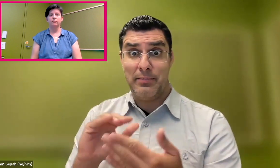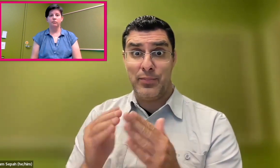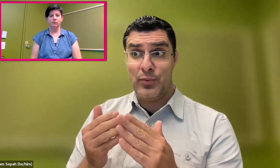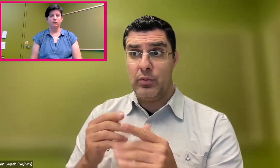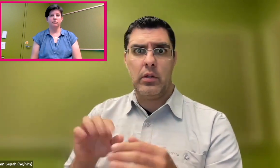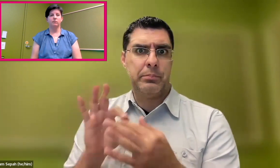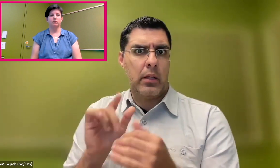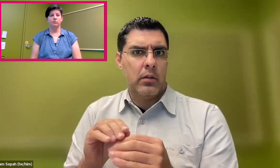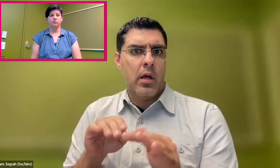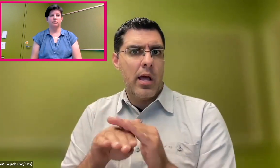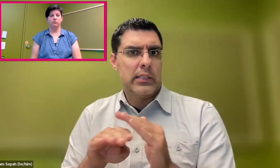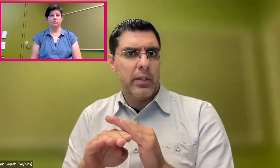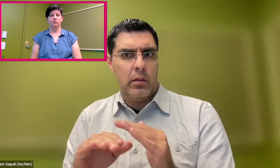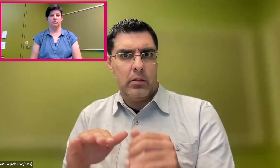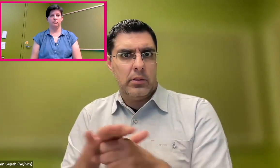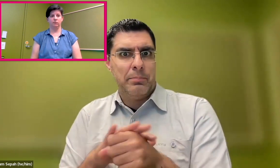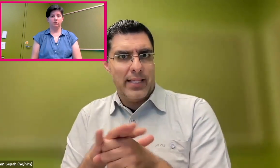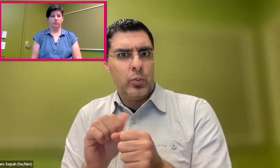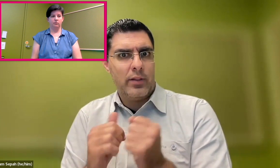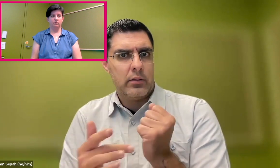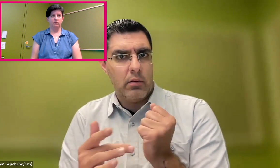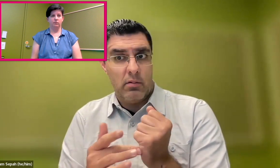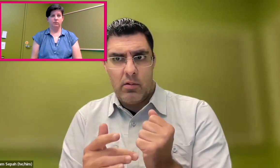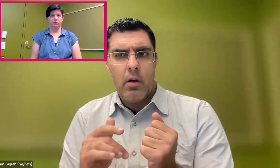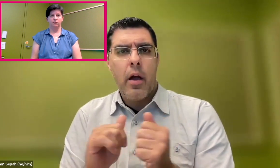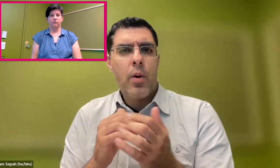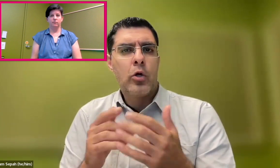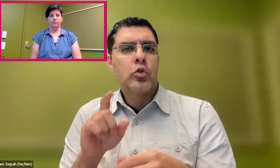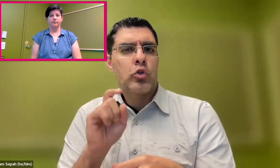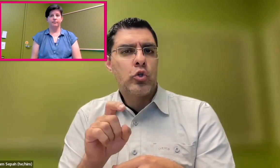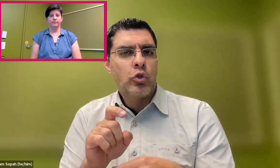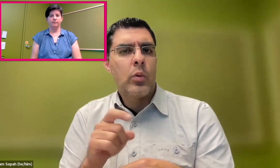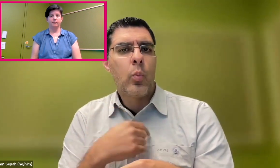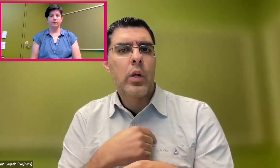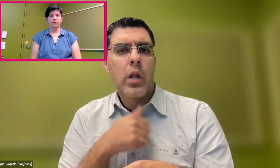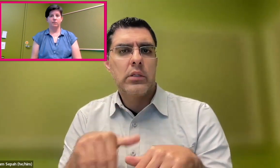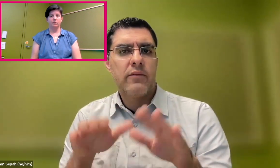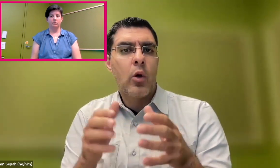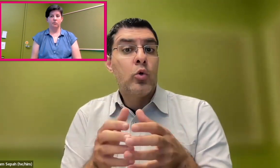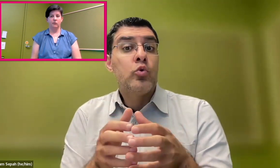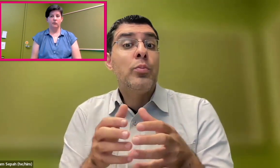and how the disabled community, especially those in the accessibility and technology space,